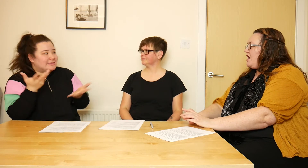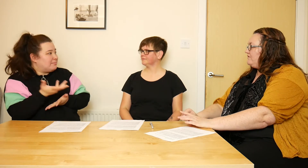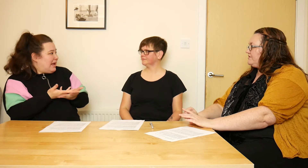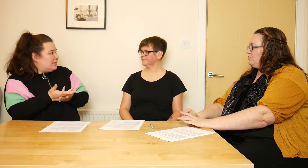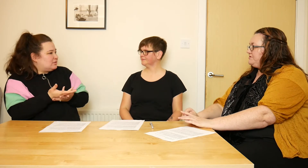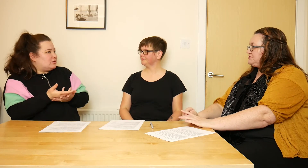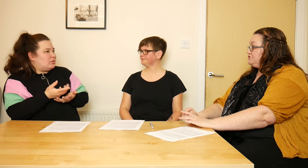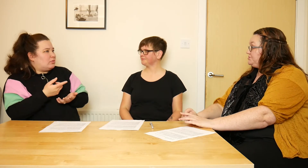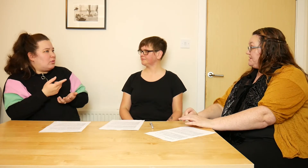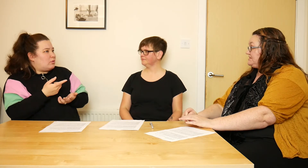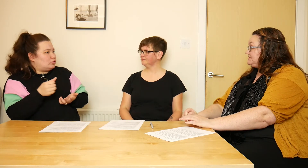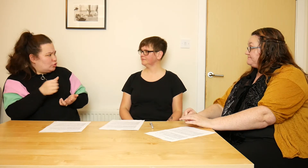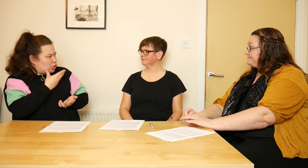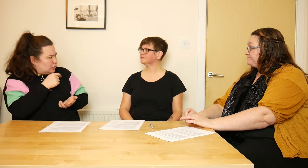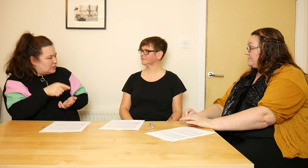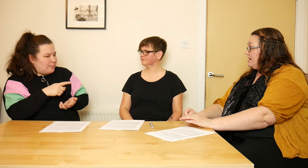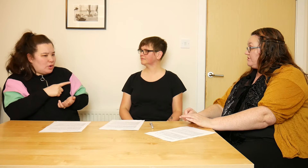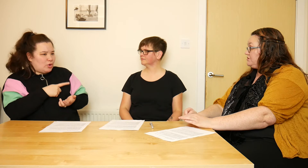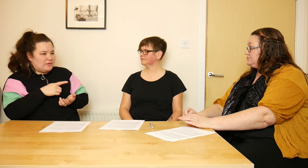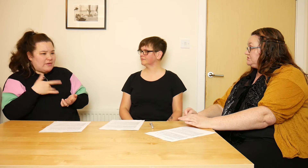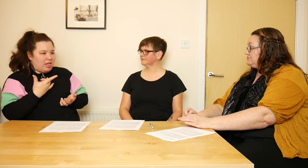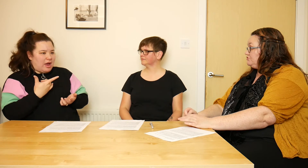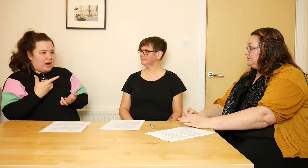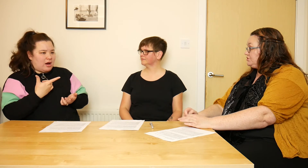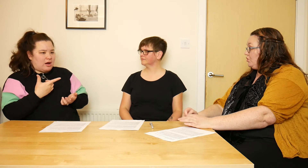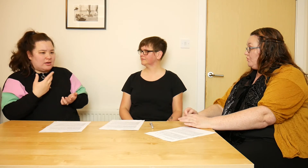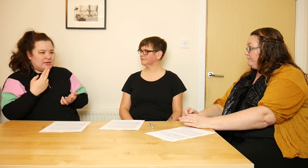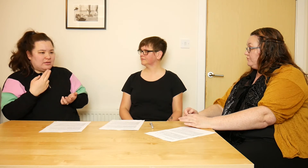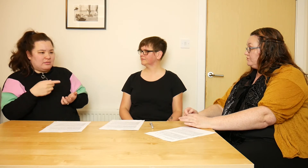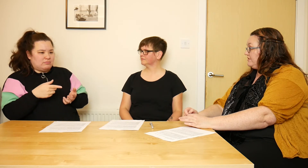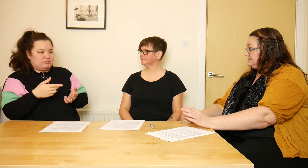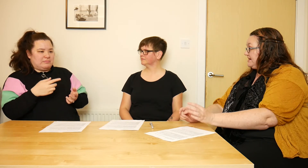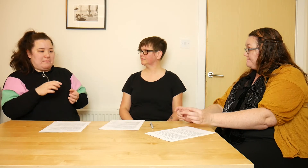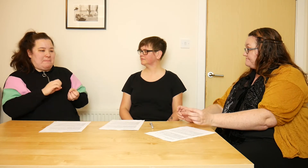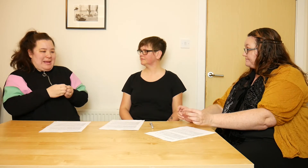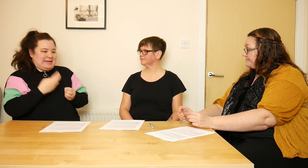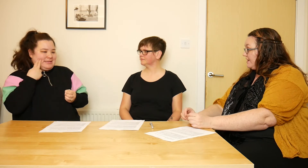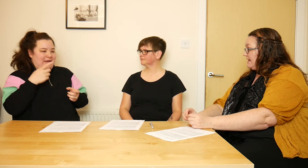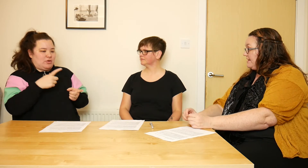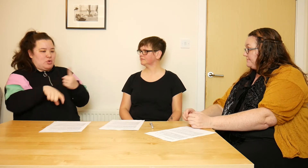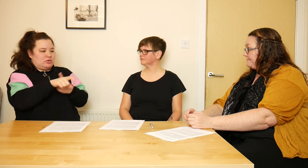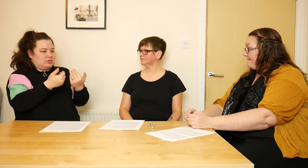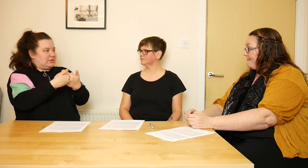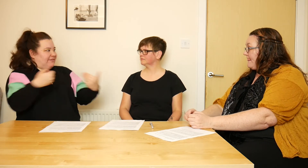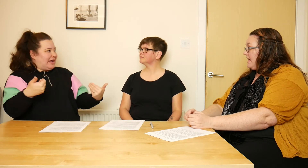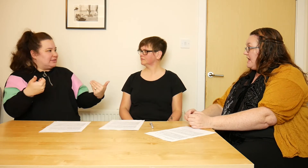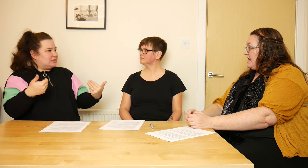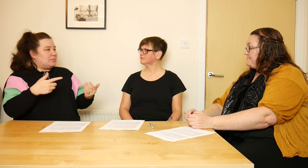However, at the moment there's a huge debate around the use of that term,